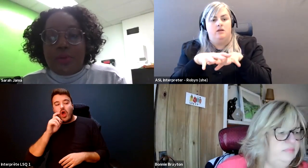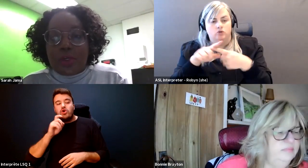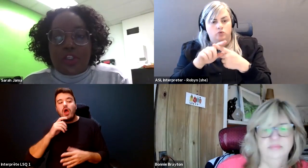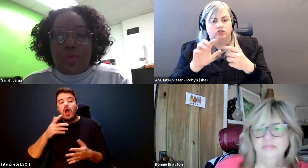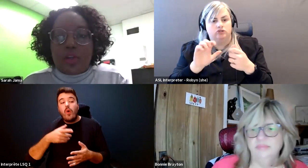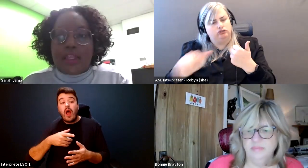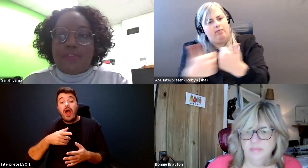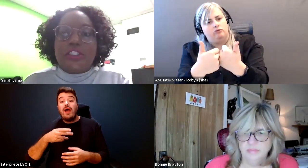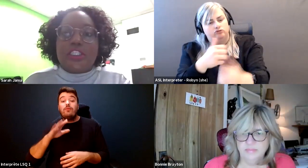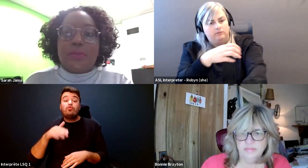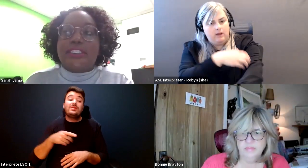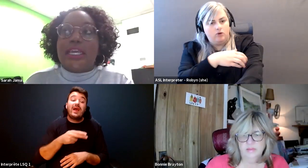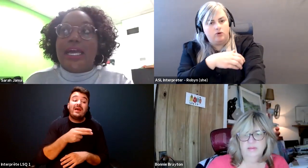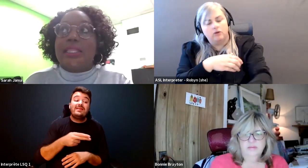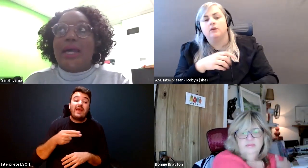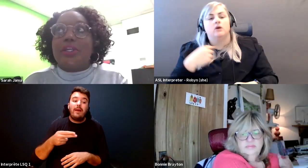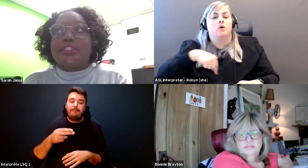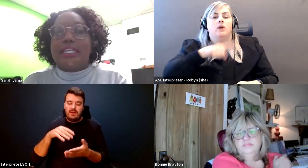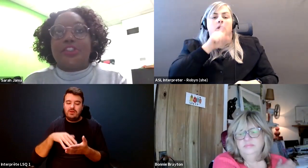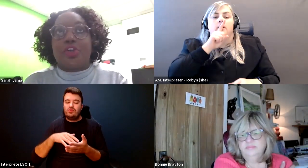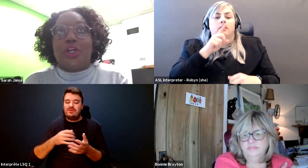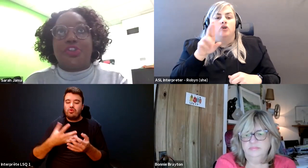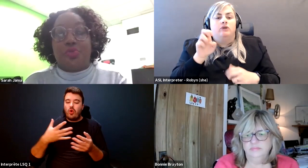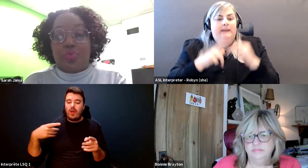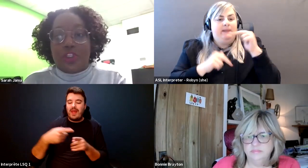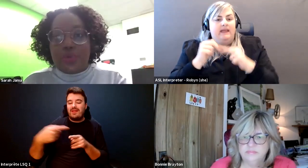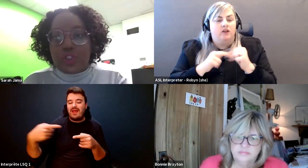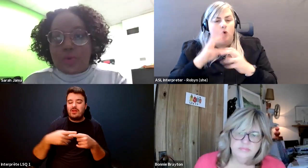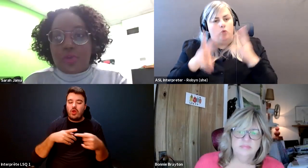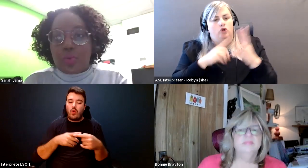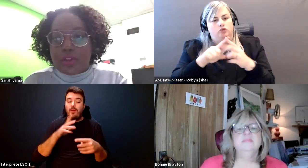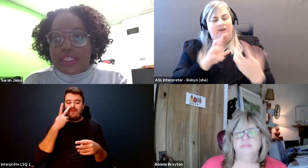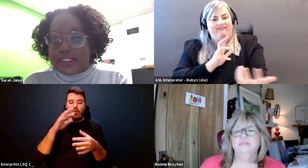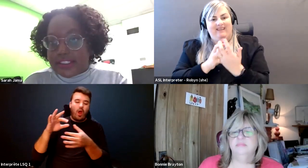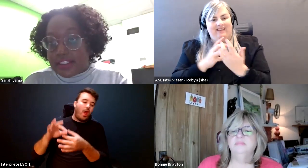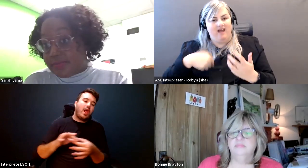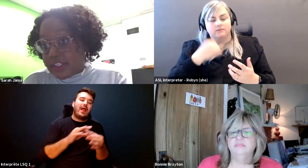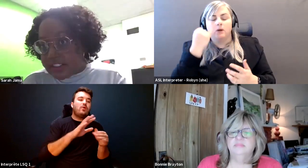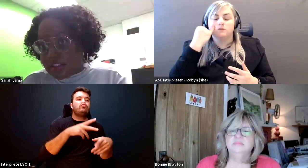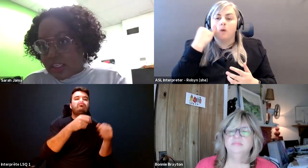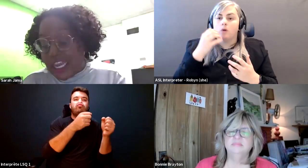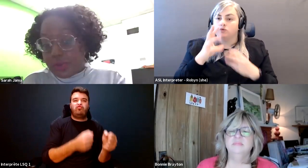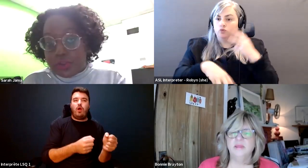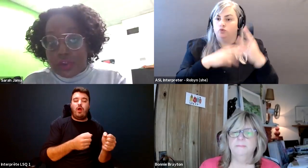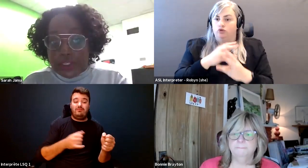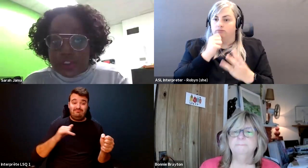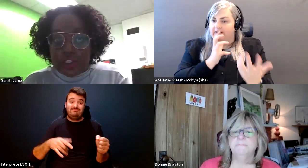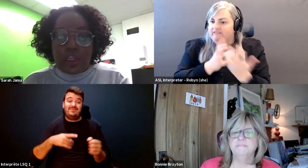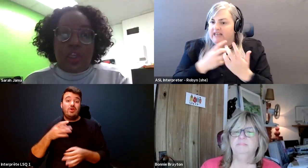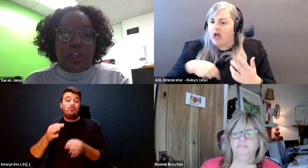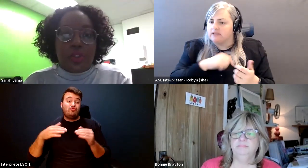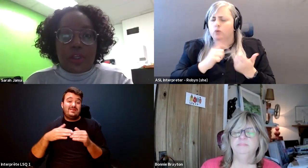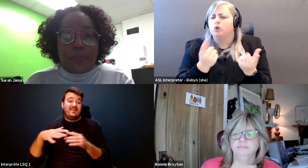Sarah Jama: Rebuilding a world that fits us but it's allowing us to answer the question, what do we do if the world that exists doesn't fit us and how do we rebuild a new one.